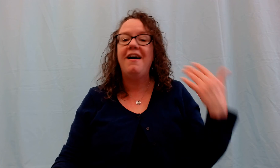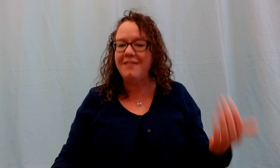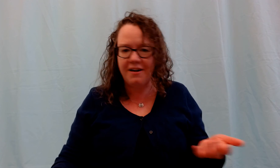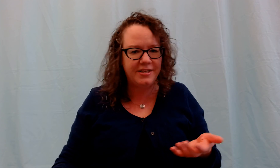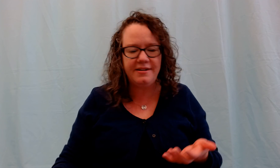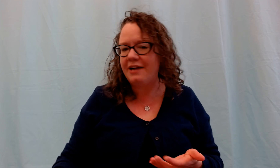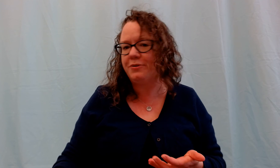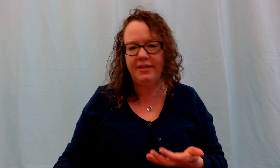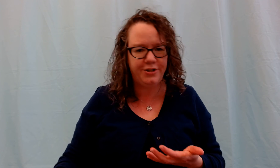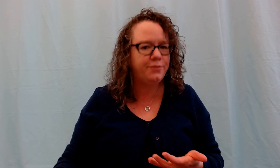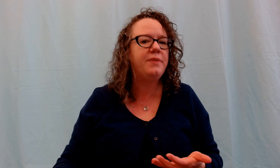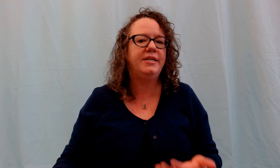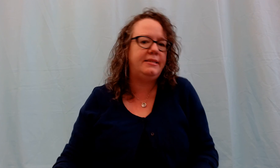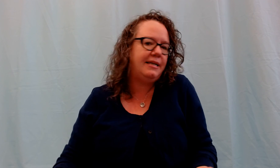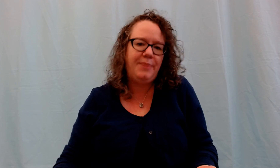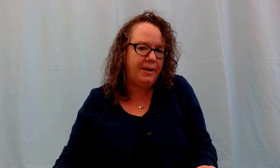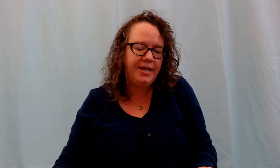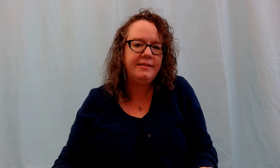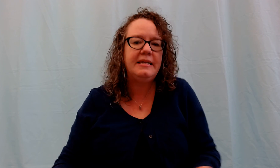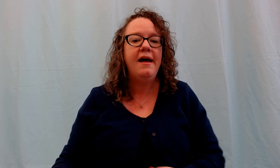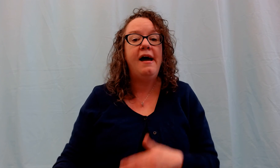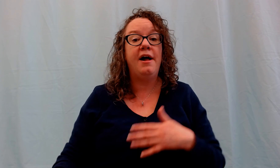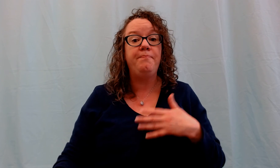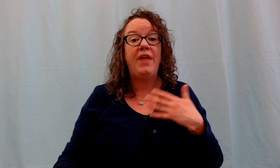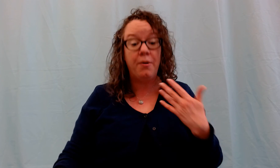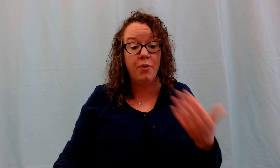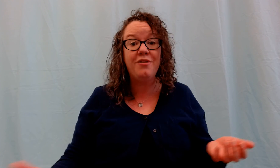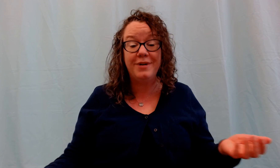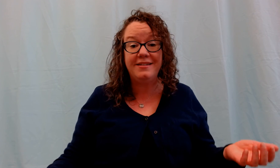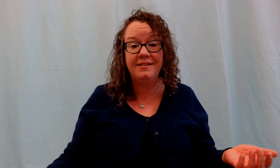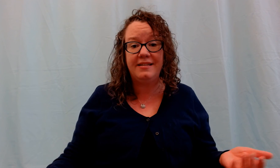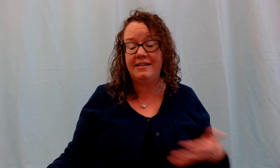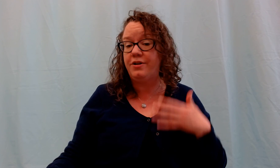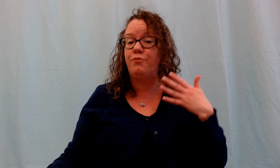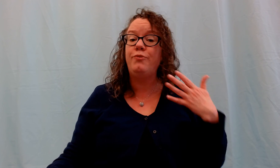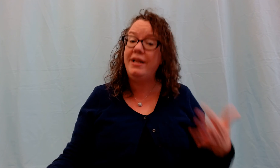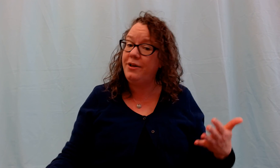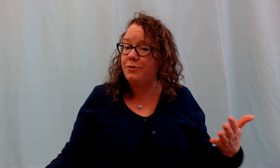a lot of us naturally do when we see babies. And one of the reasons it's really cool